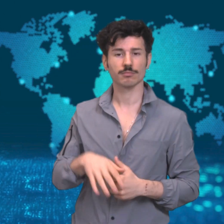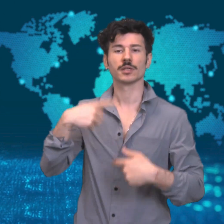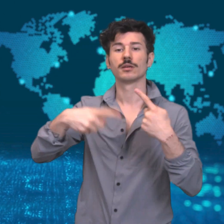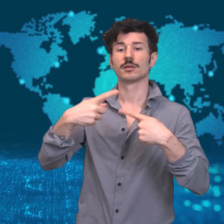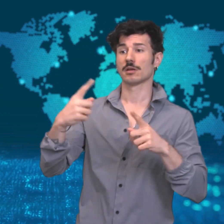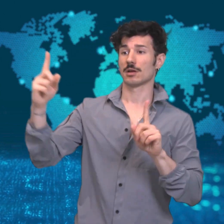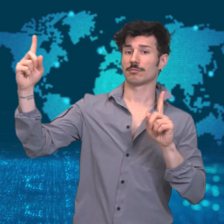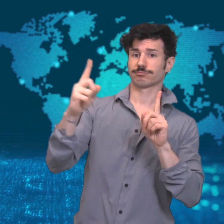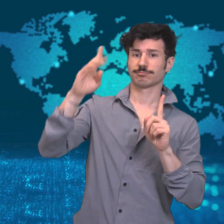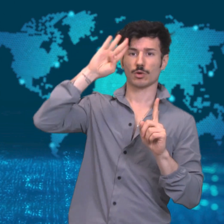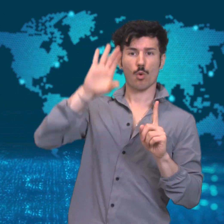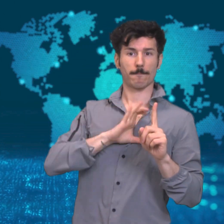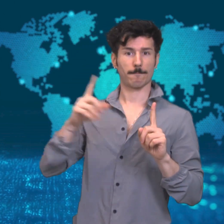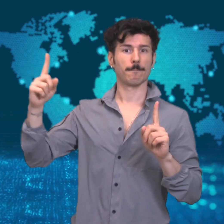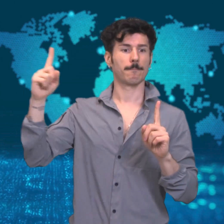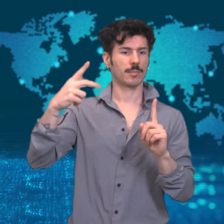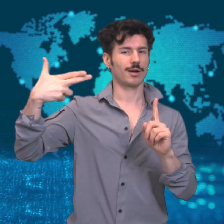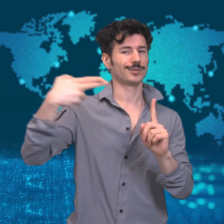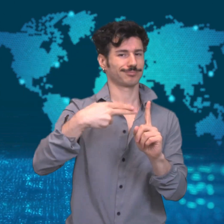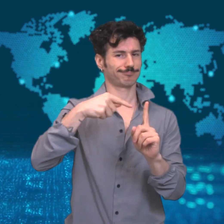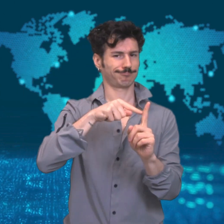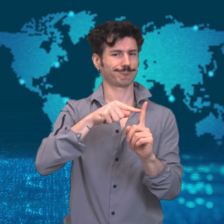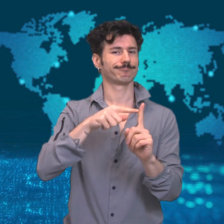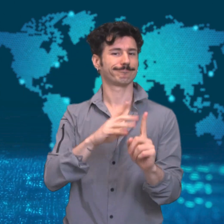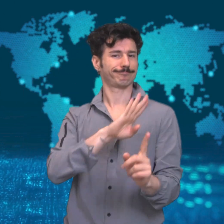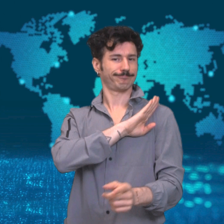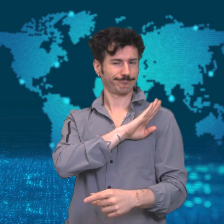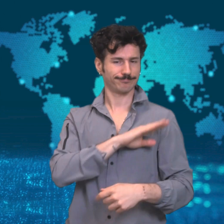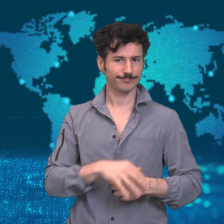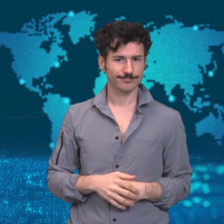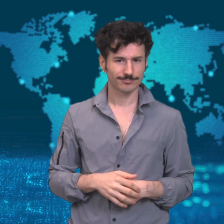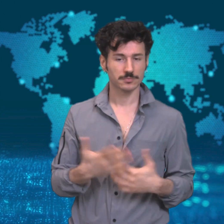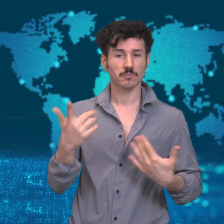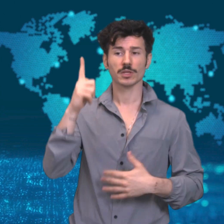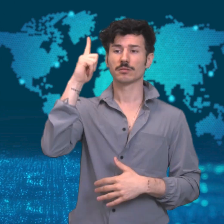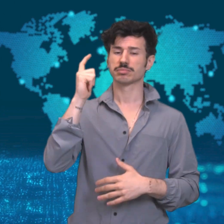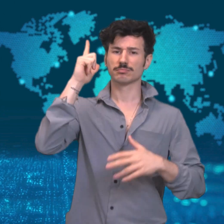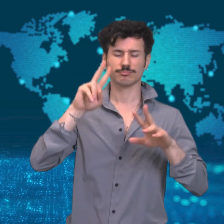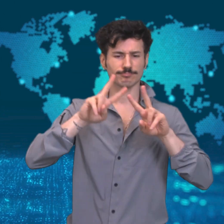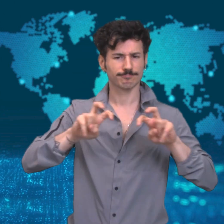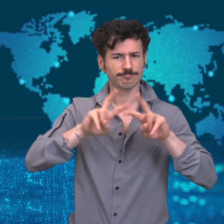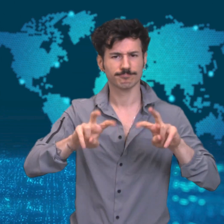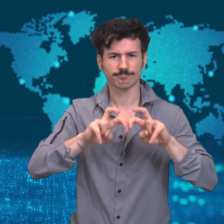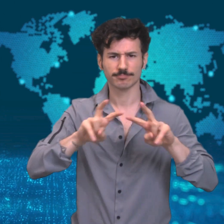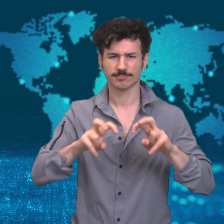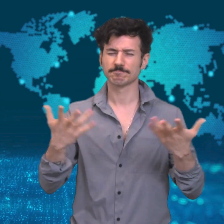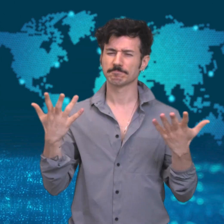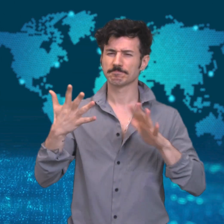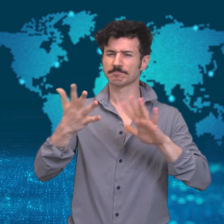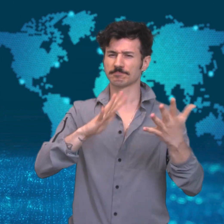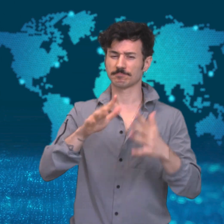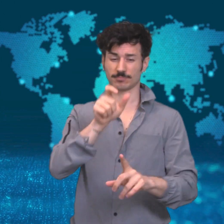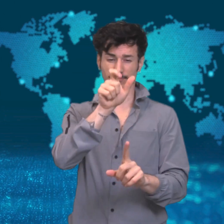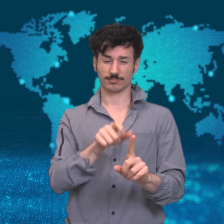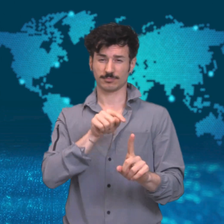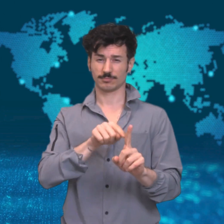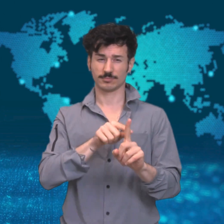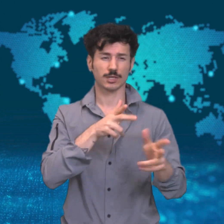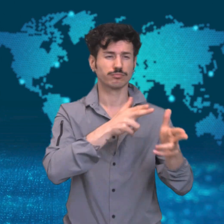fire. The suspect was killed in a shootout with the police. Initial investigations indicate